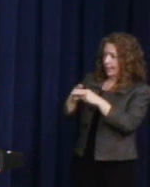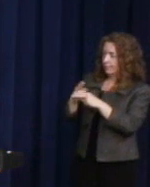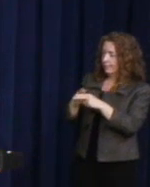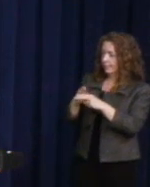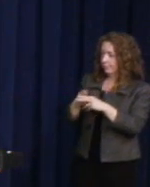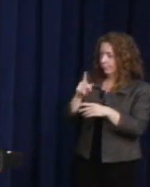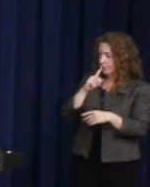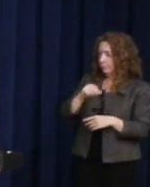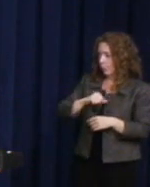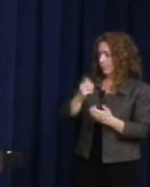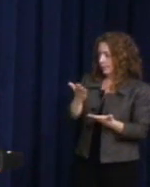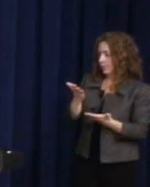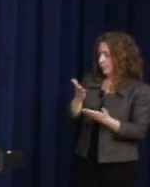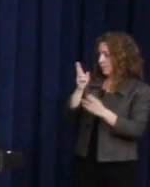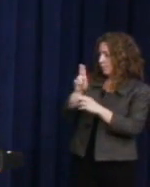to honor your uncle.